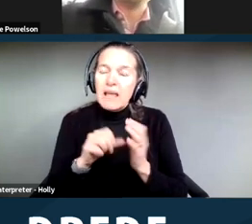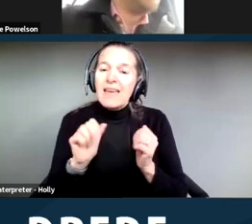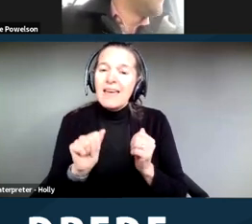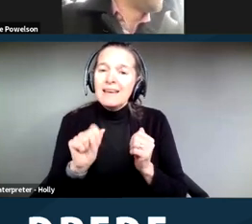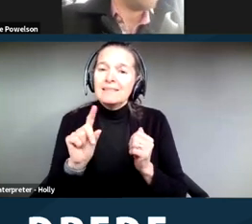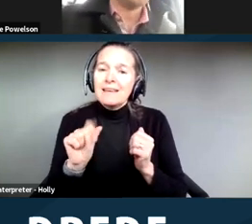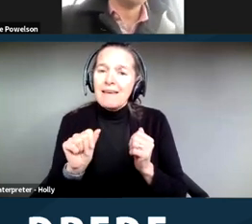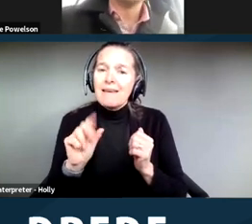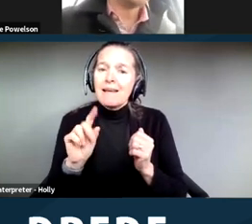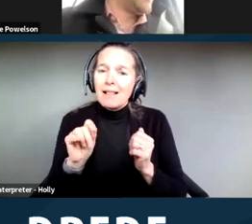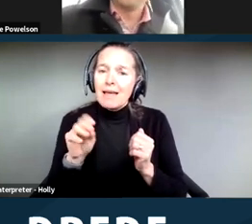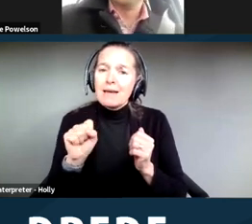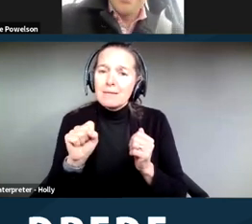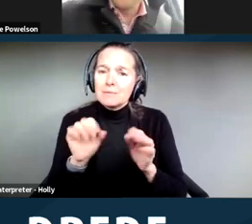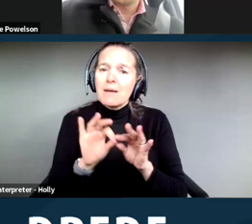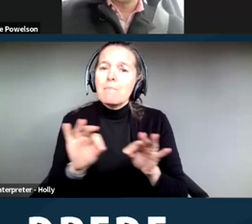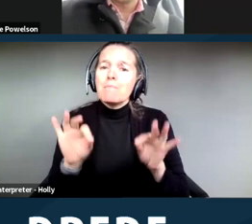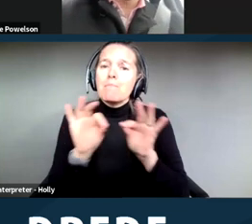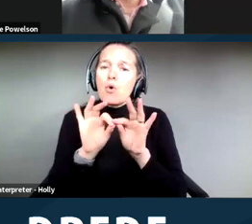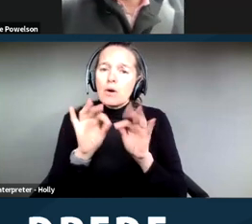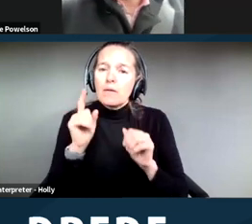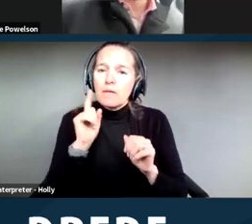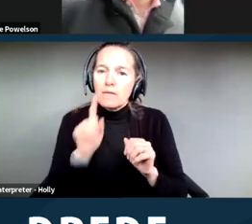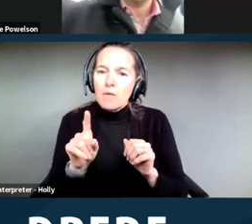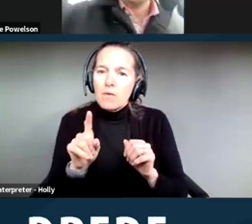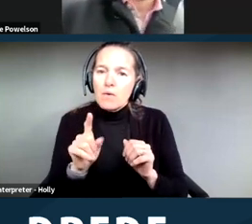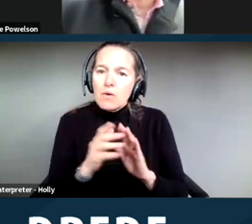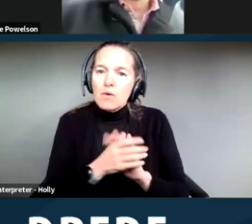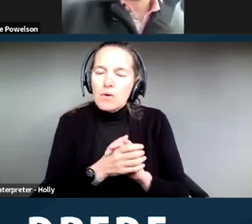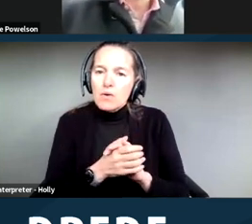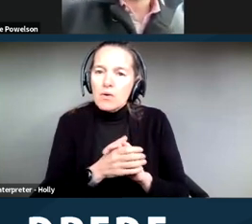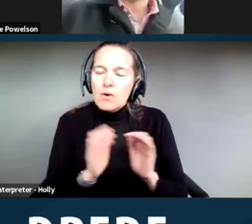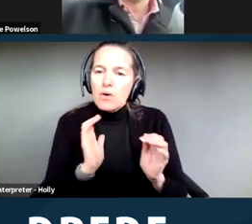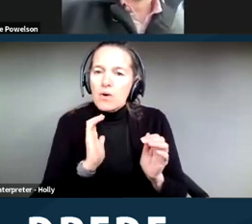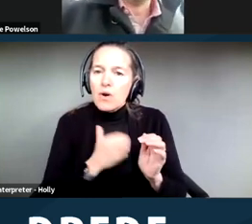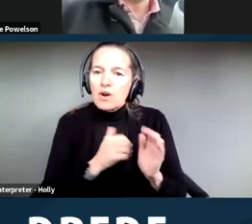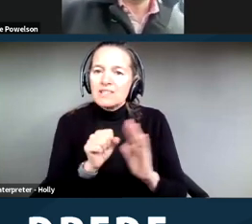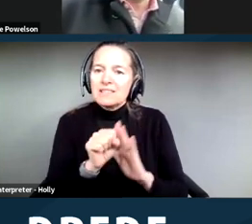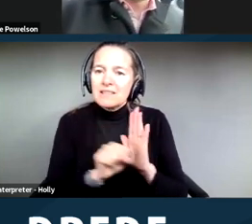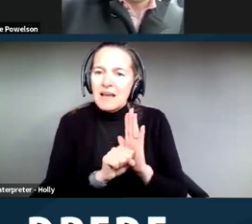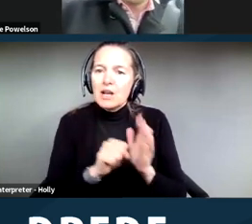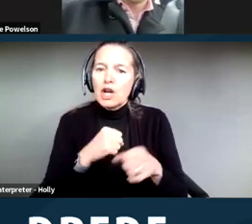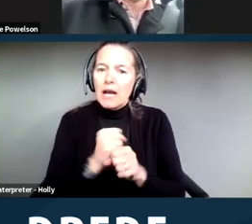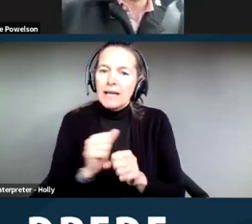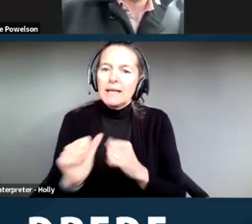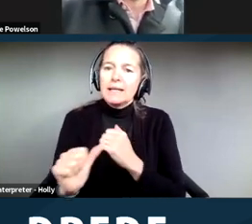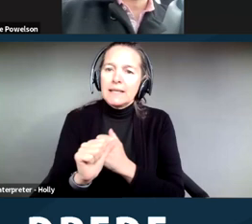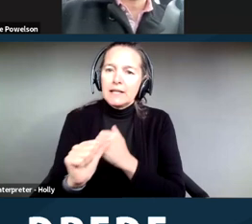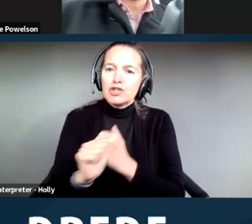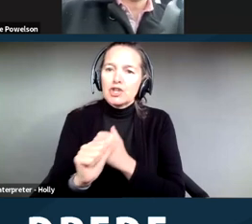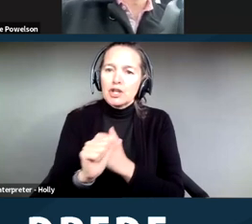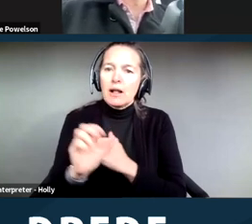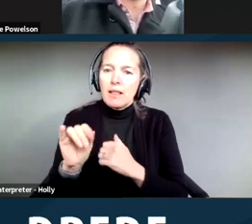have been for our state created danger claims. So in the Boyd case right now, we have basically